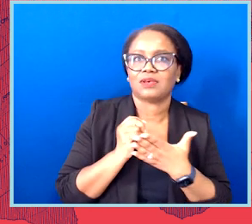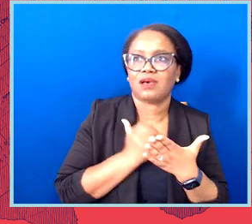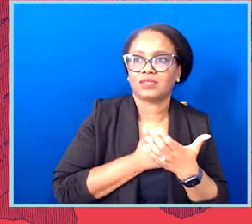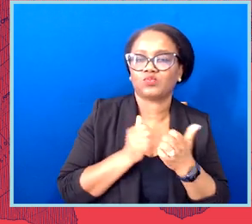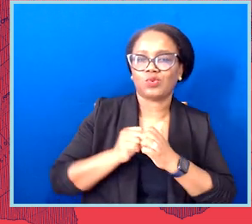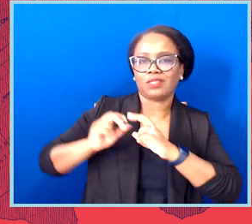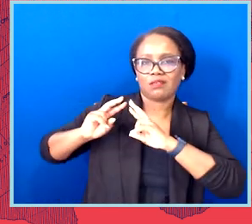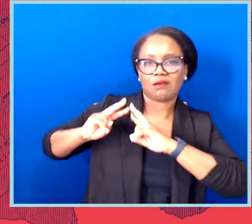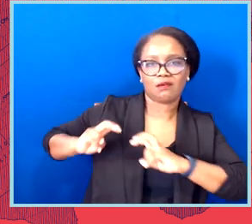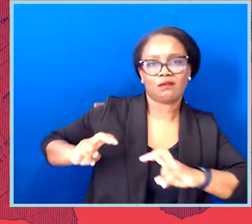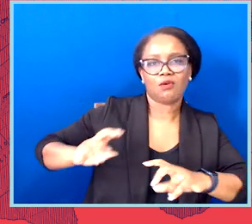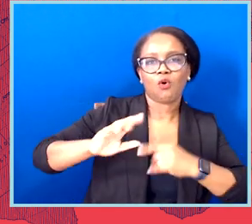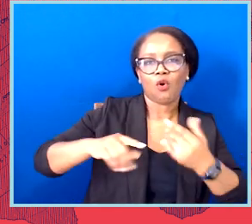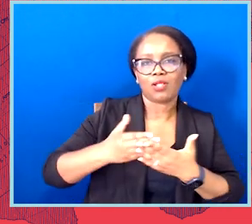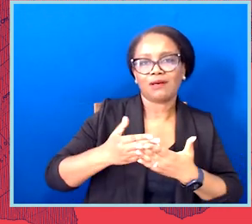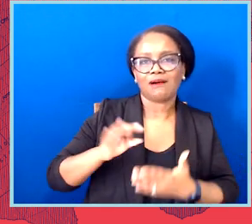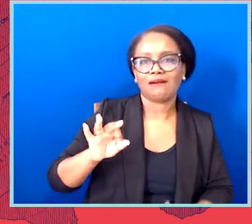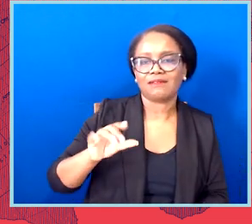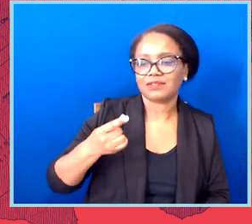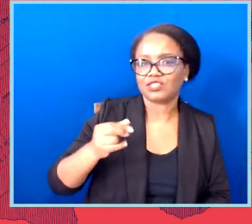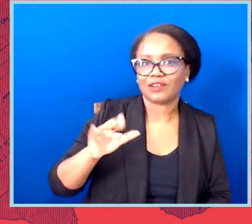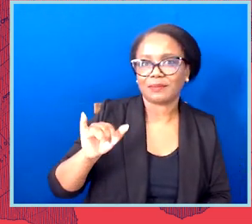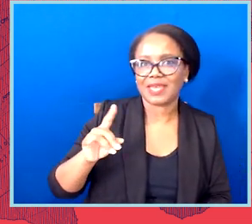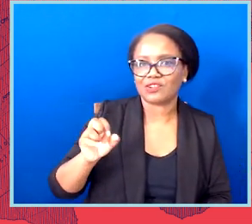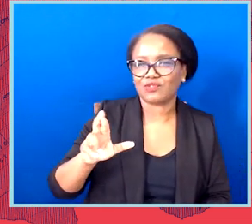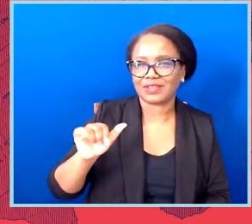and racist districts that we're seeing today, and particularly under the compressed time